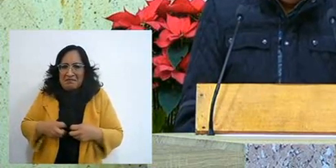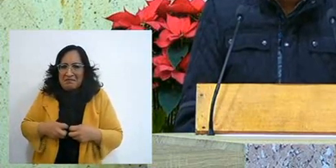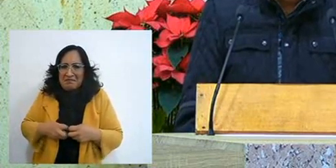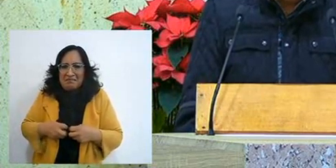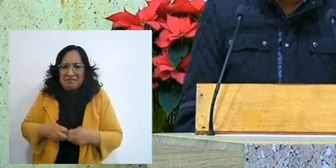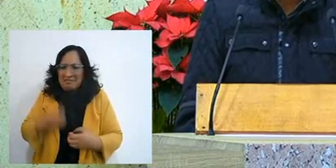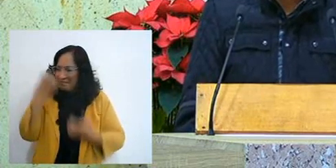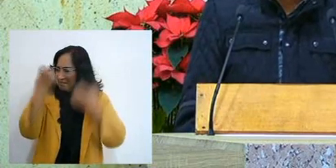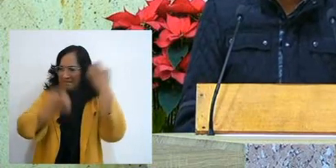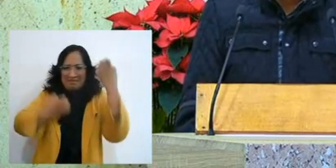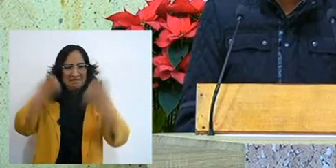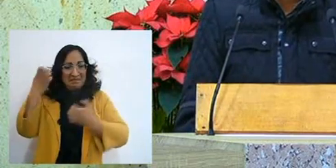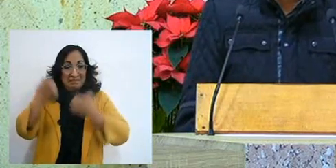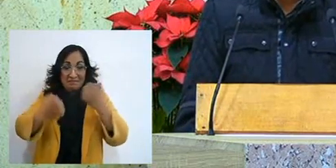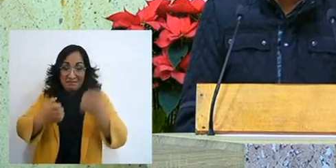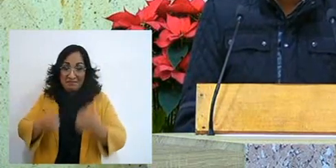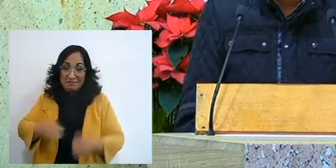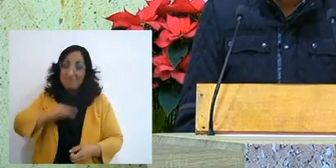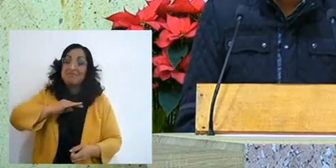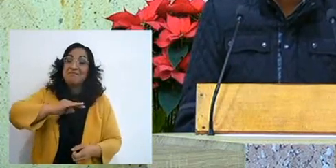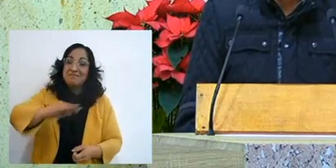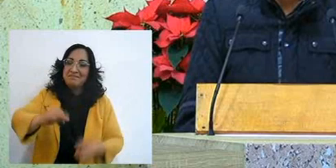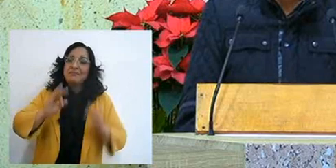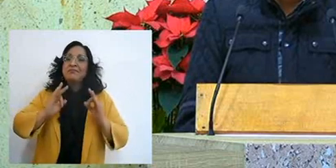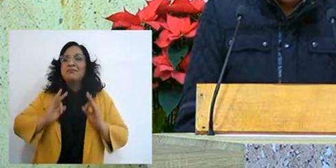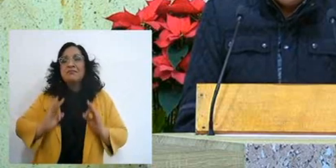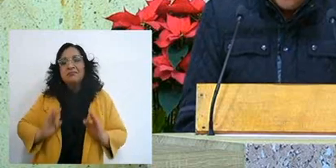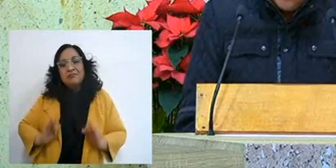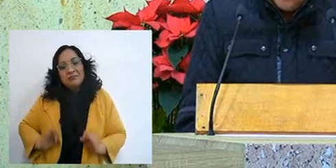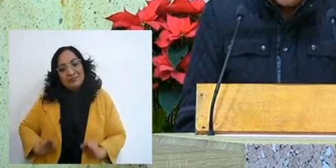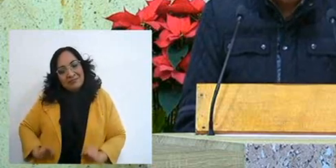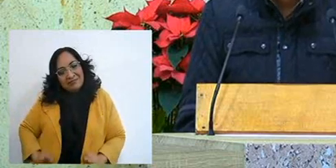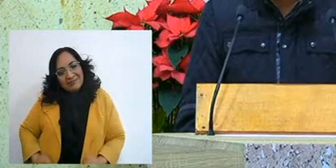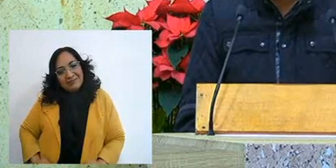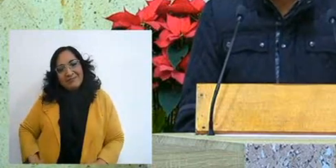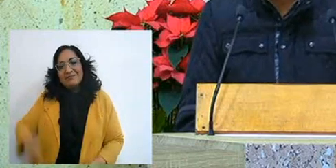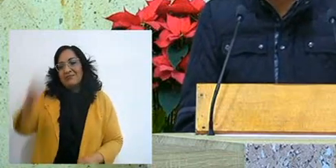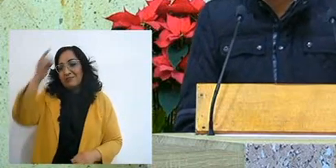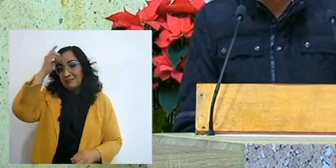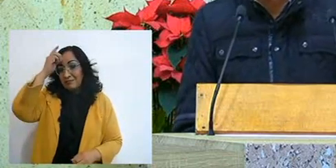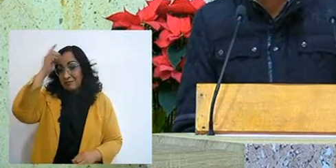but I could rest peacefully, rest in the Lord and put on the hands of God,